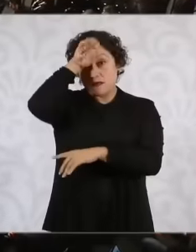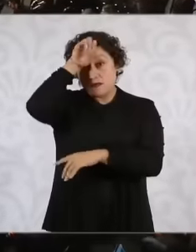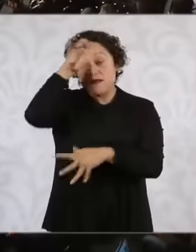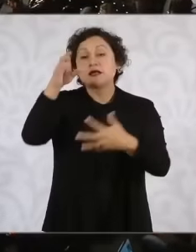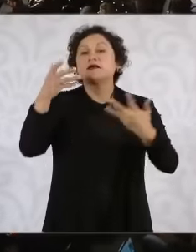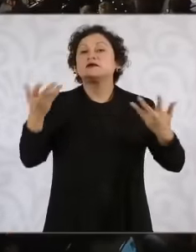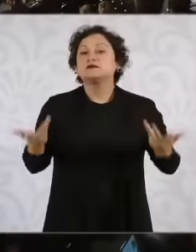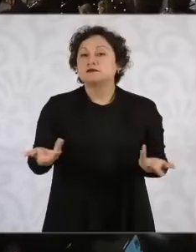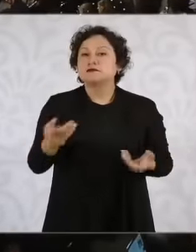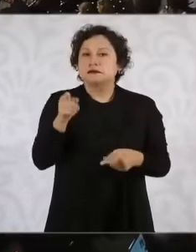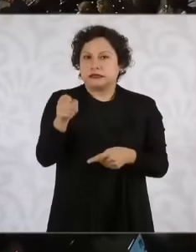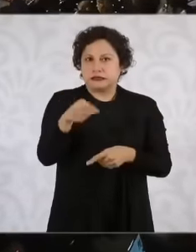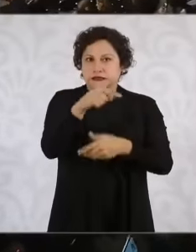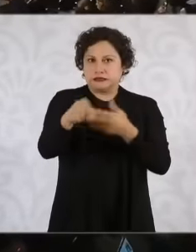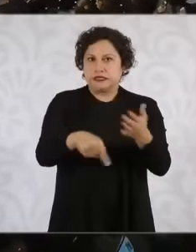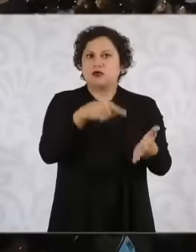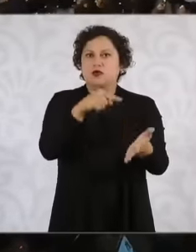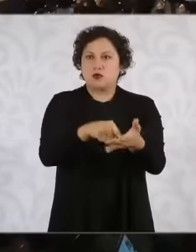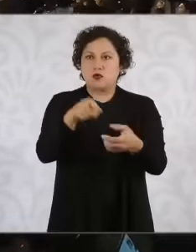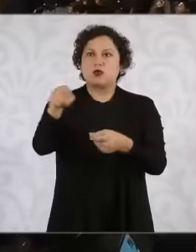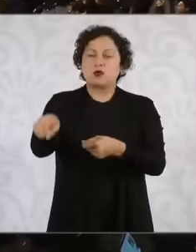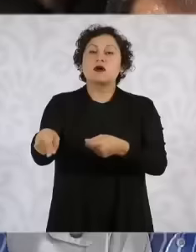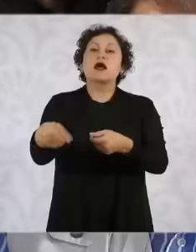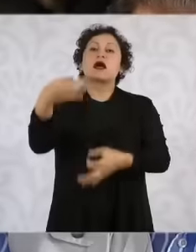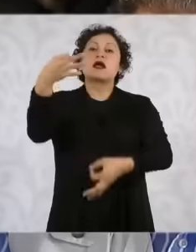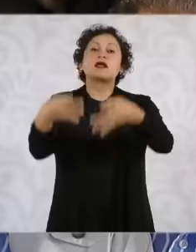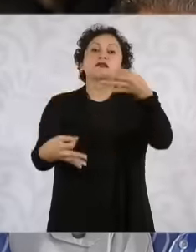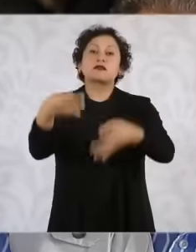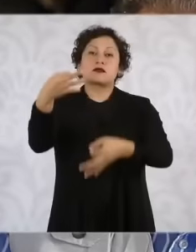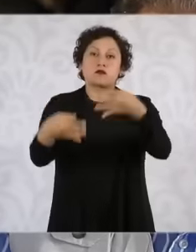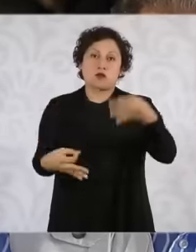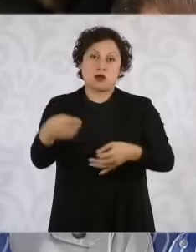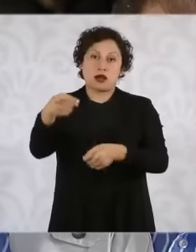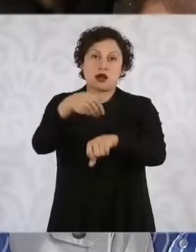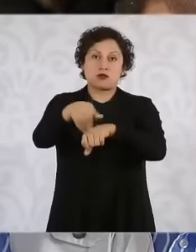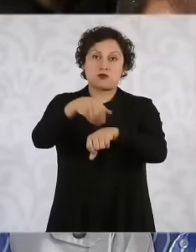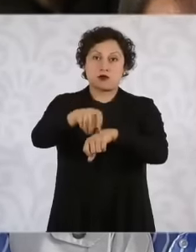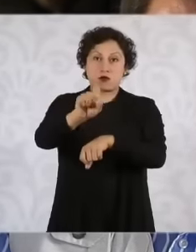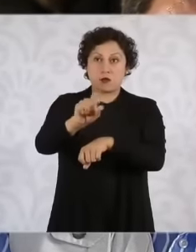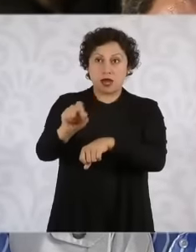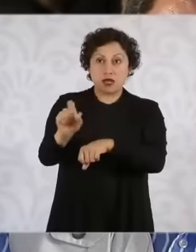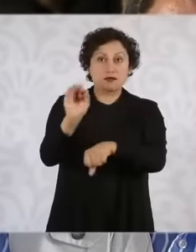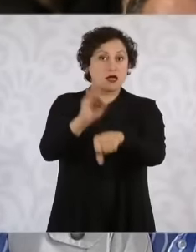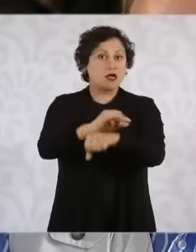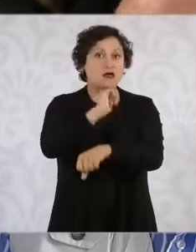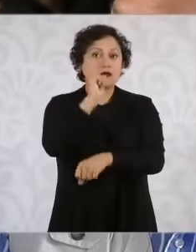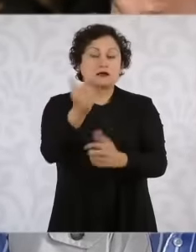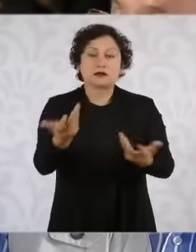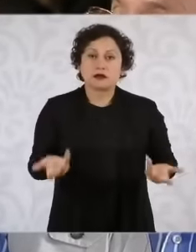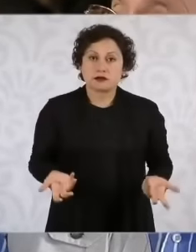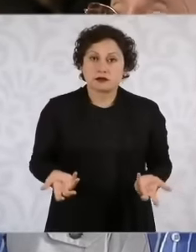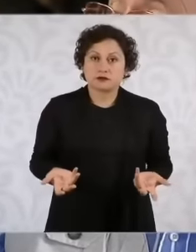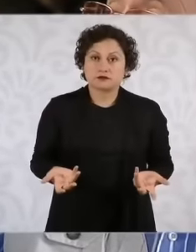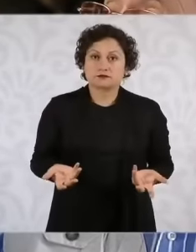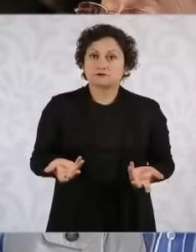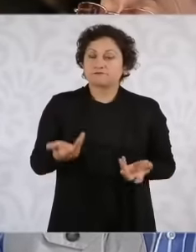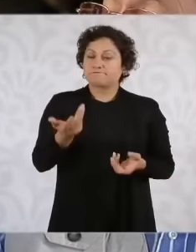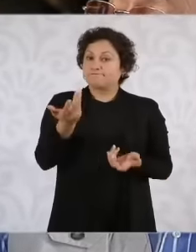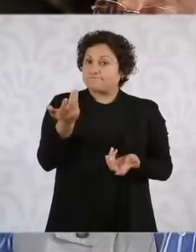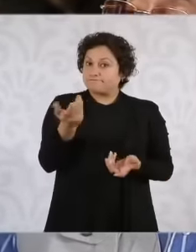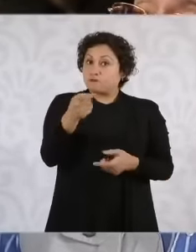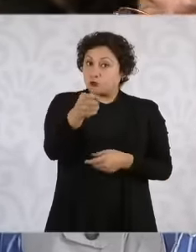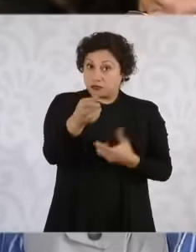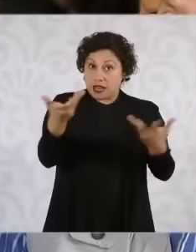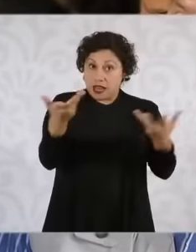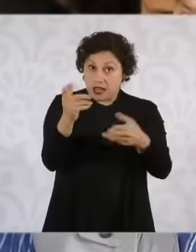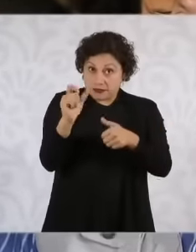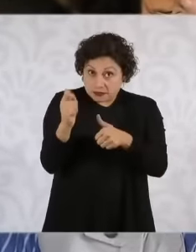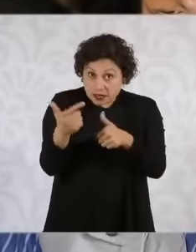the Agrarian Court number 20 participated if something would be done If you are going to work so that the